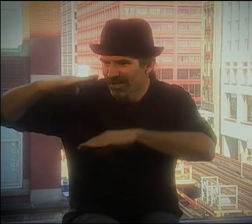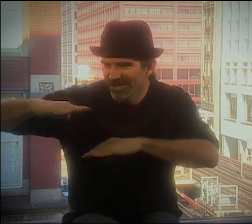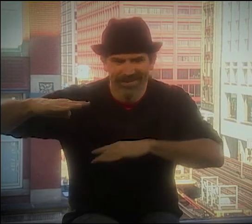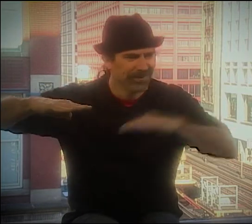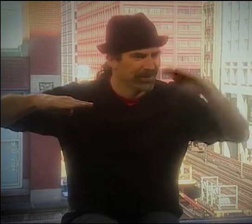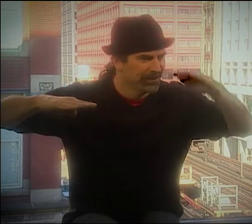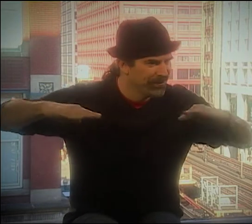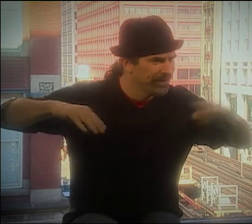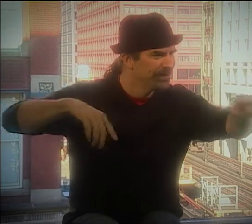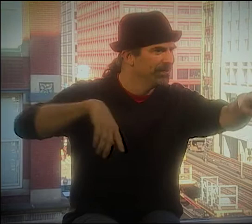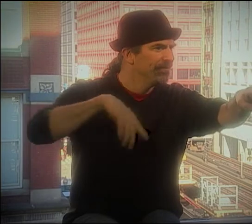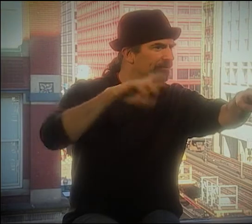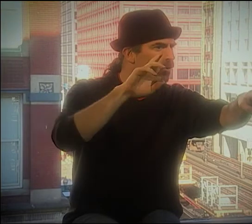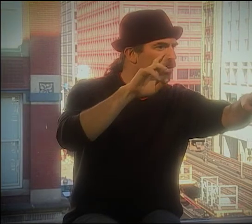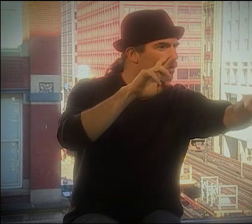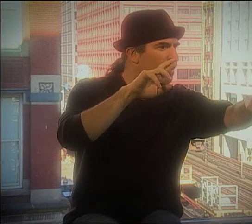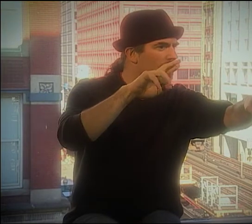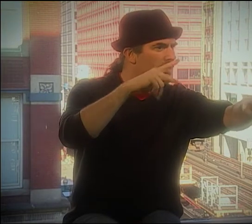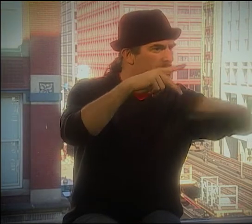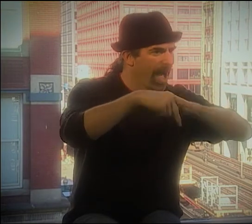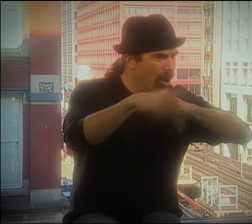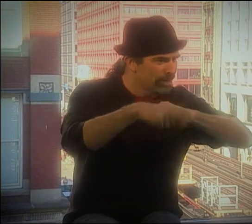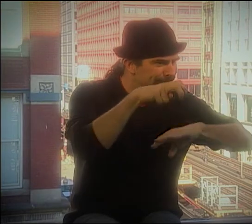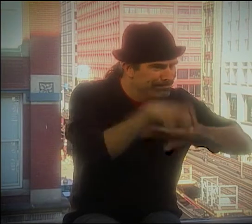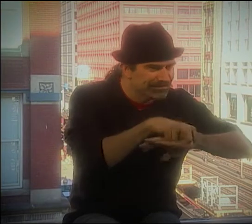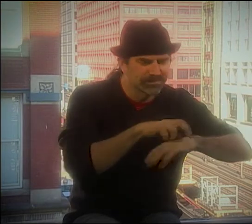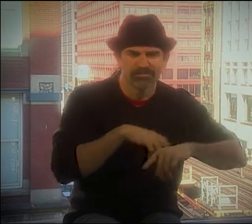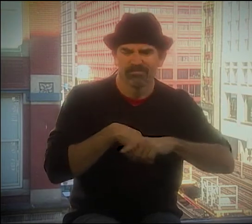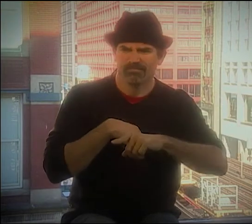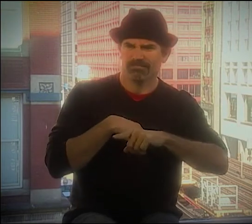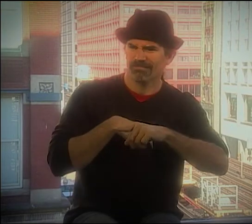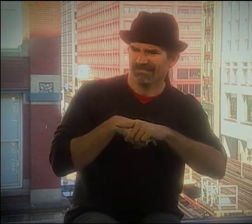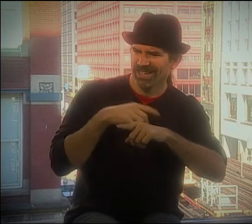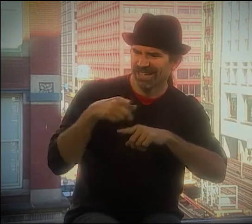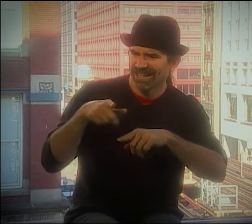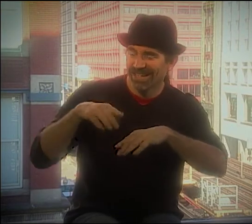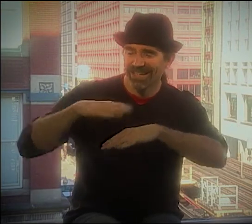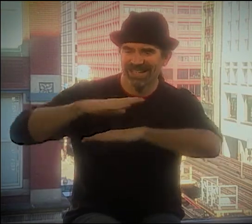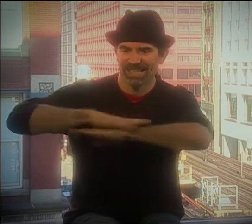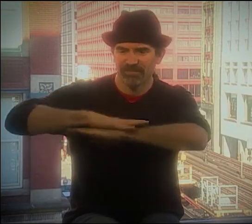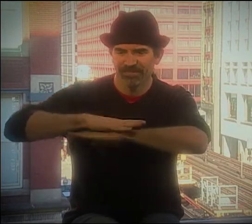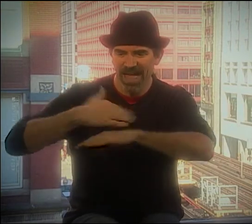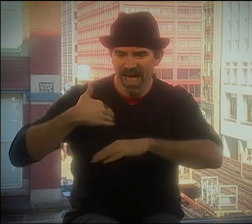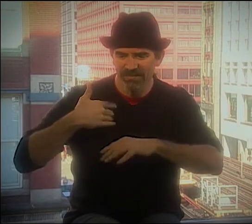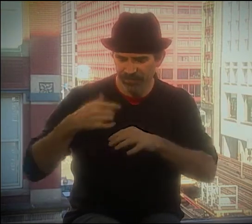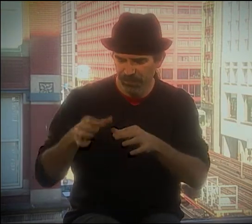SO I WENT TO THIS, AND I SAT THERE AND I WATCHED AND I REMEMBER THERE WERE TABLES OVER HERE AND TABLES OVER HERE,